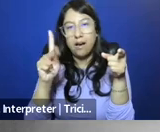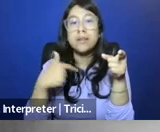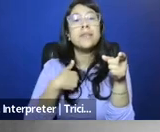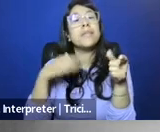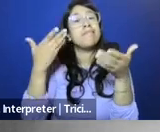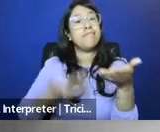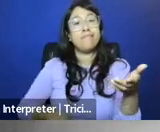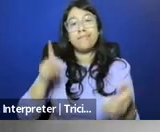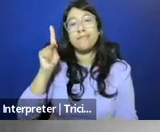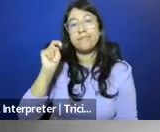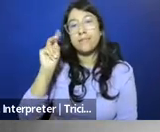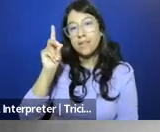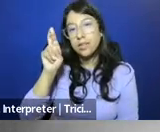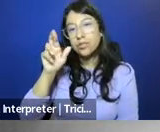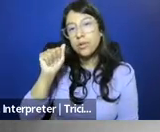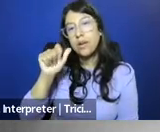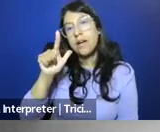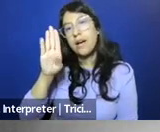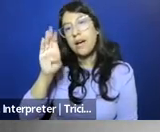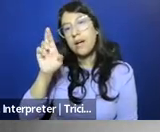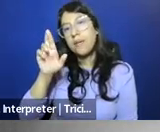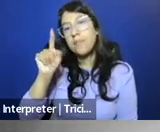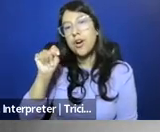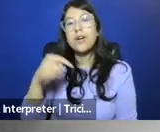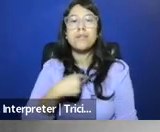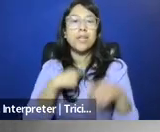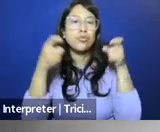of the Initiative for Representative First Amendment, and I'm just gonna get us through